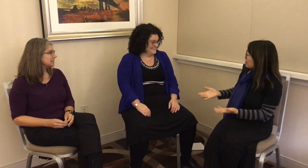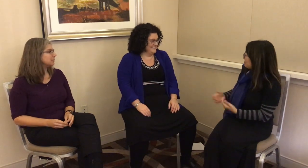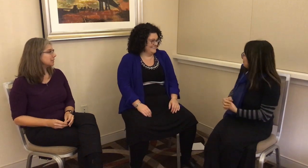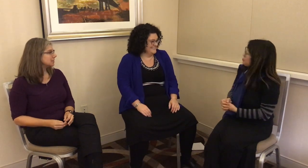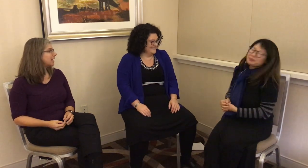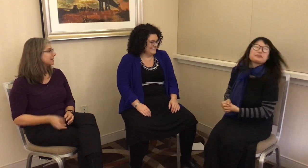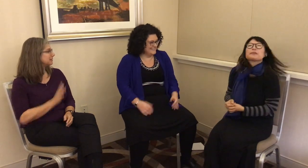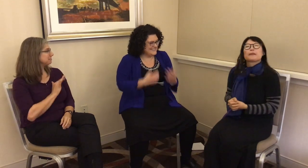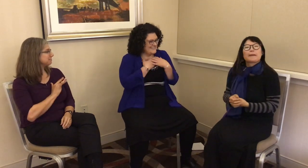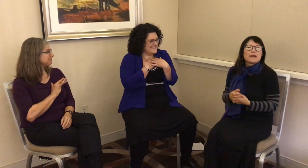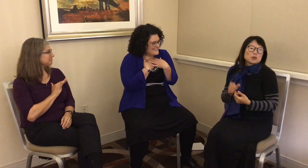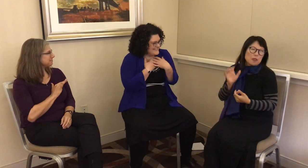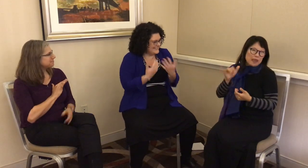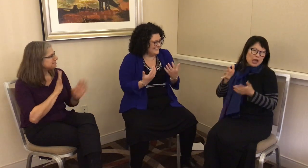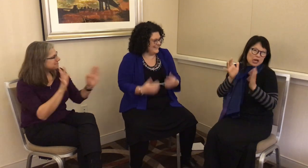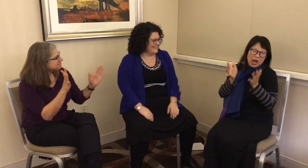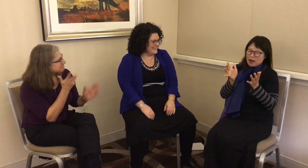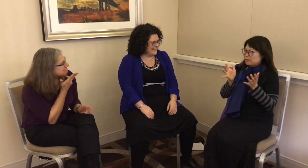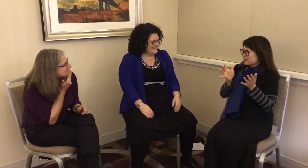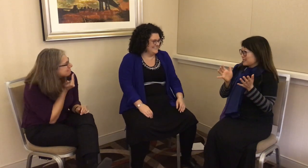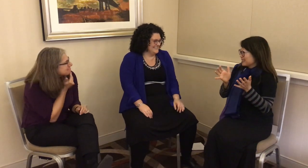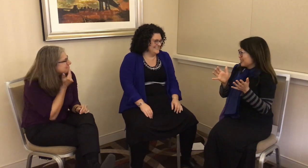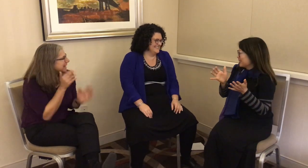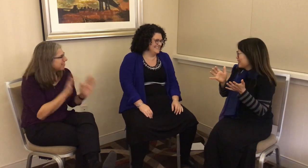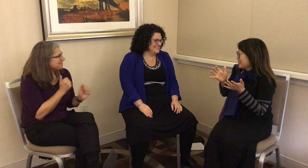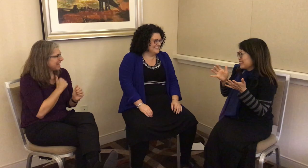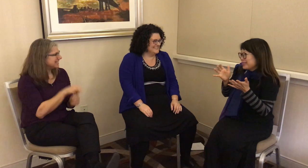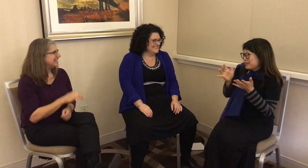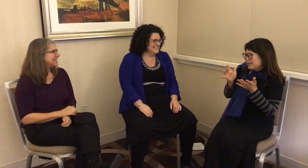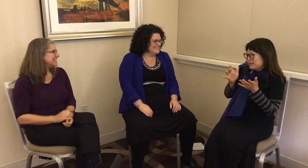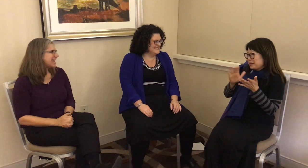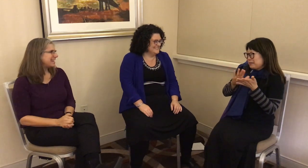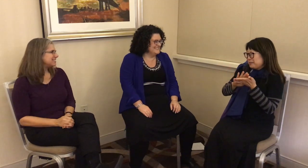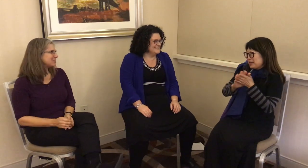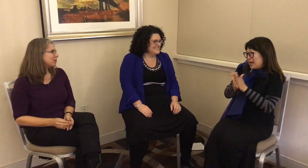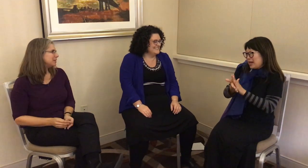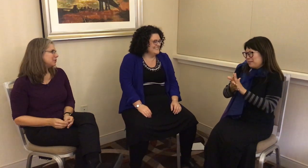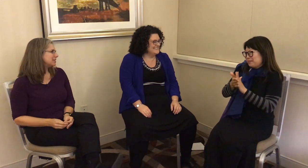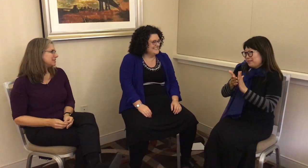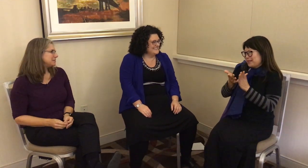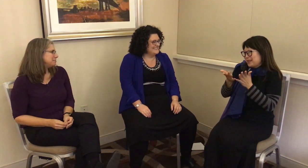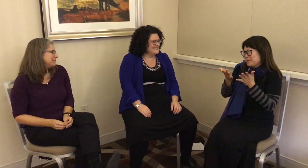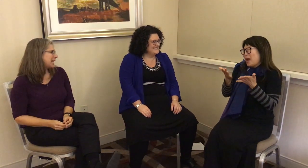what it’s like.” G: That’s so cute! I love that.